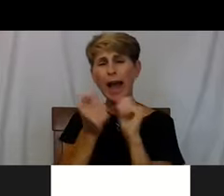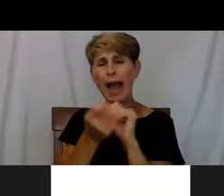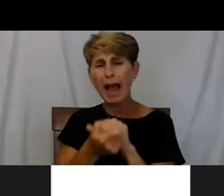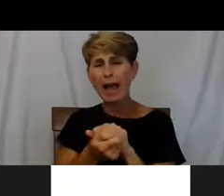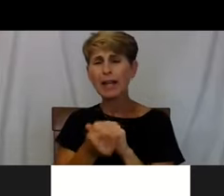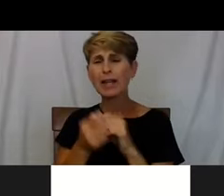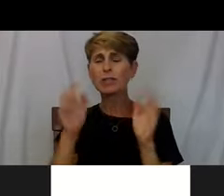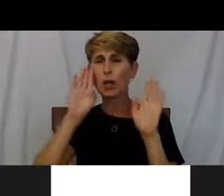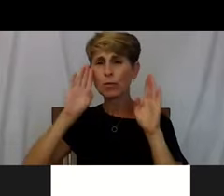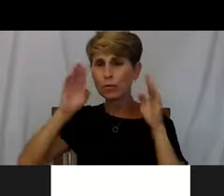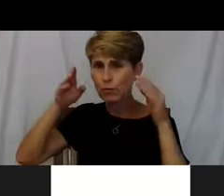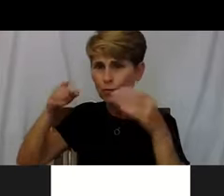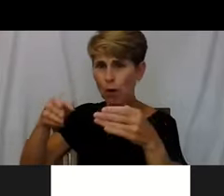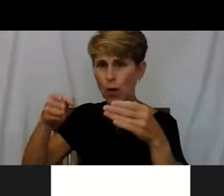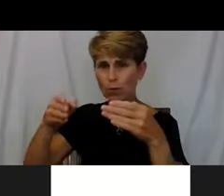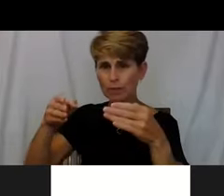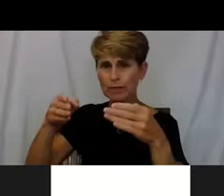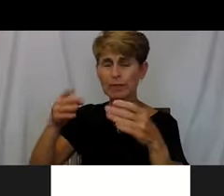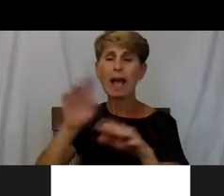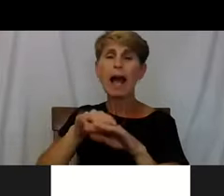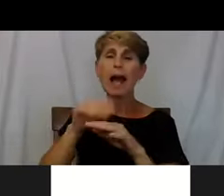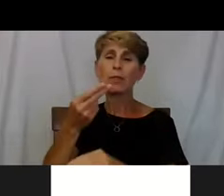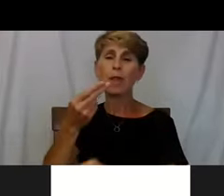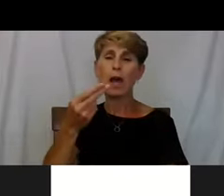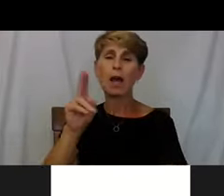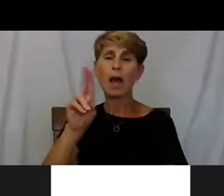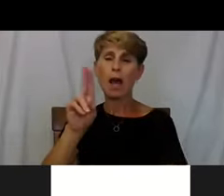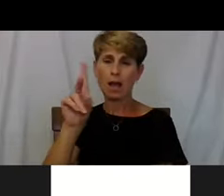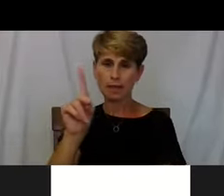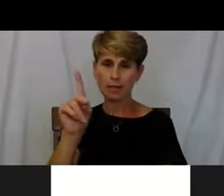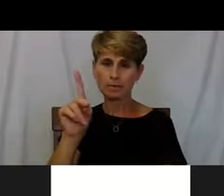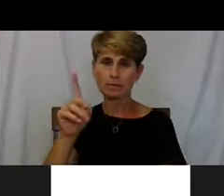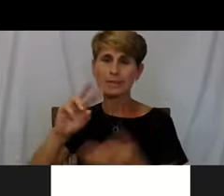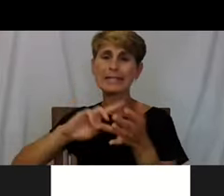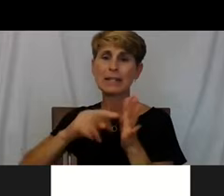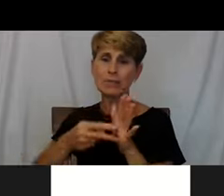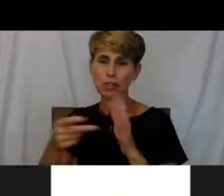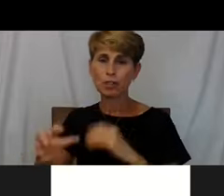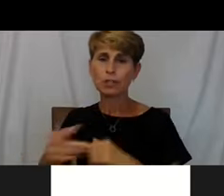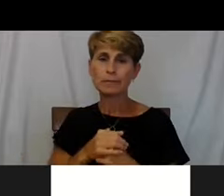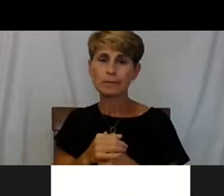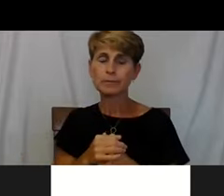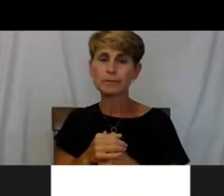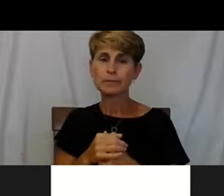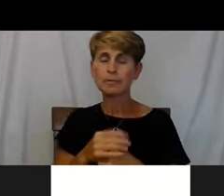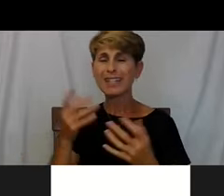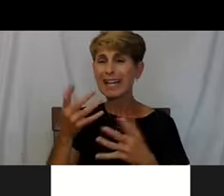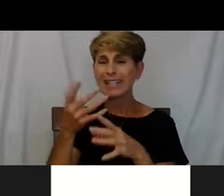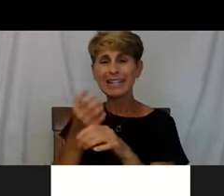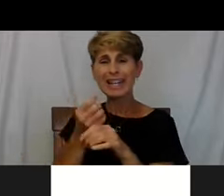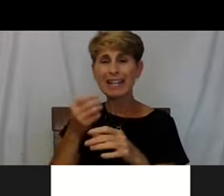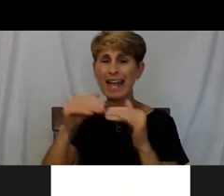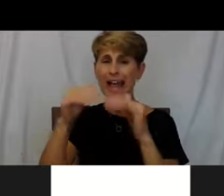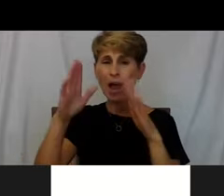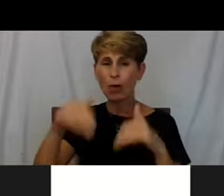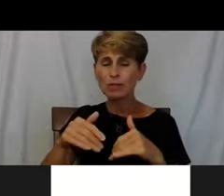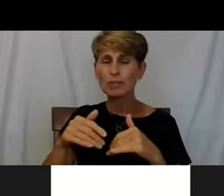that meet the HUD definition and then are put on a queue and they can get houses for six months.